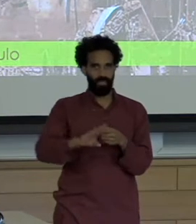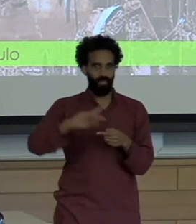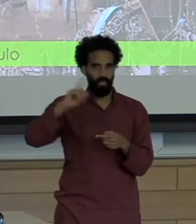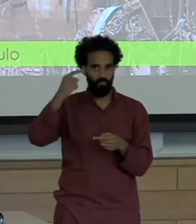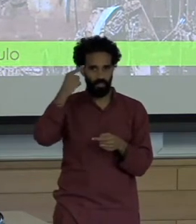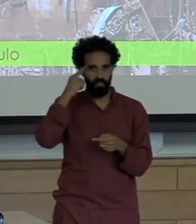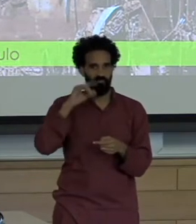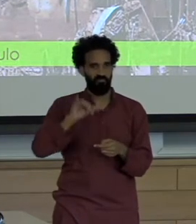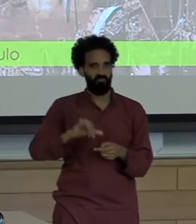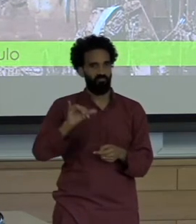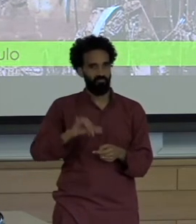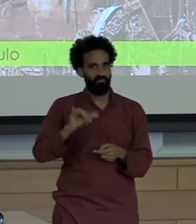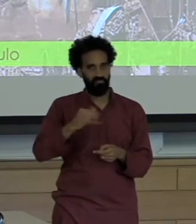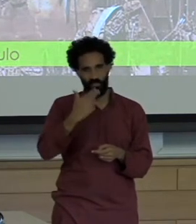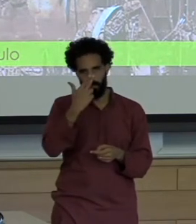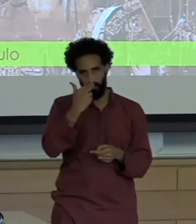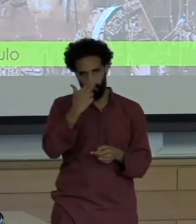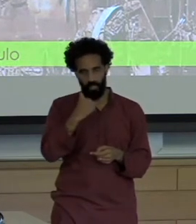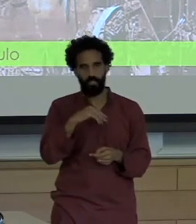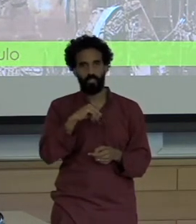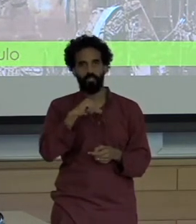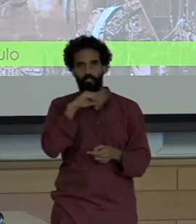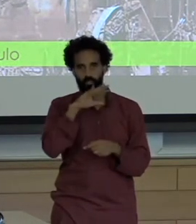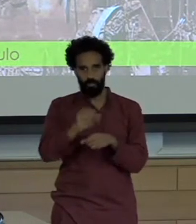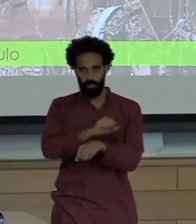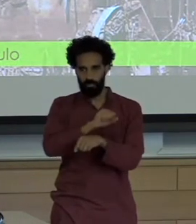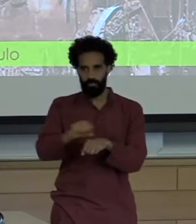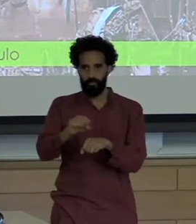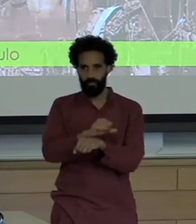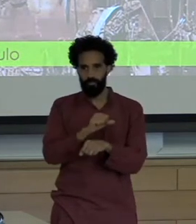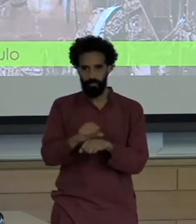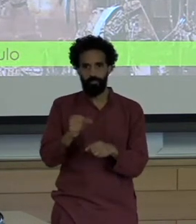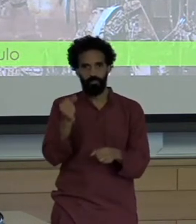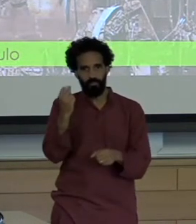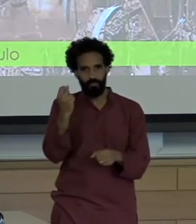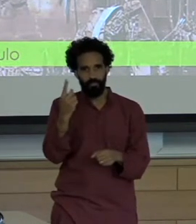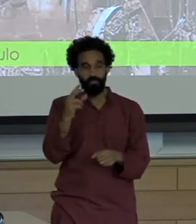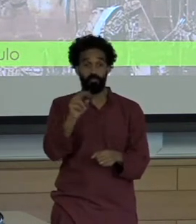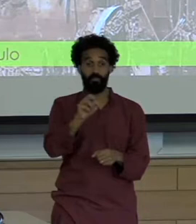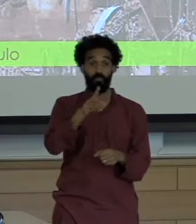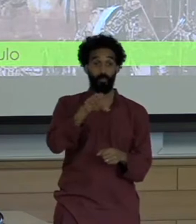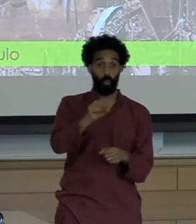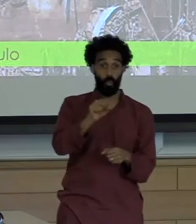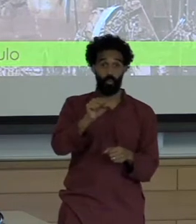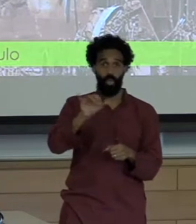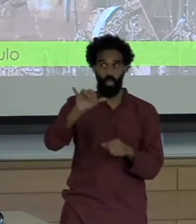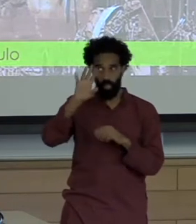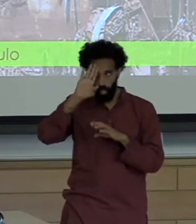source of employment in the state so you can see how the news quickly and easily got transfigured into